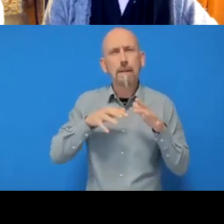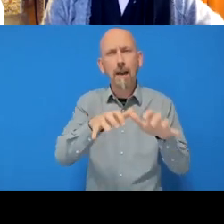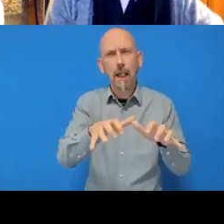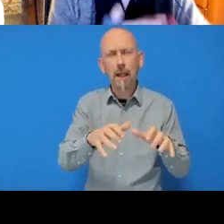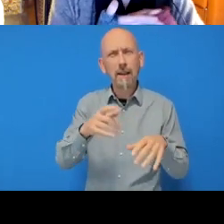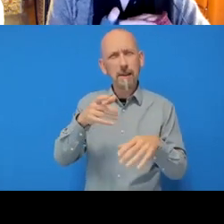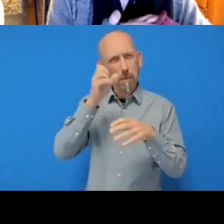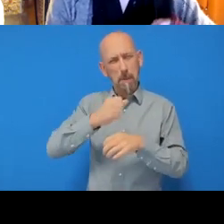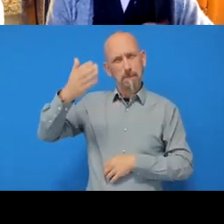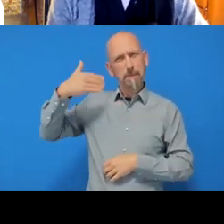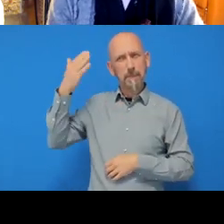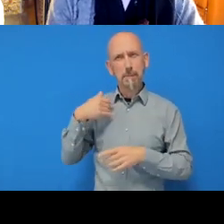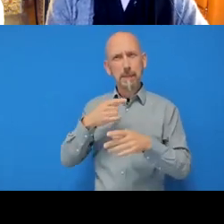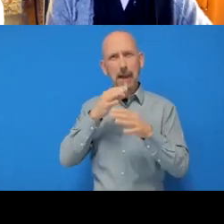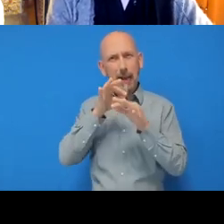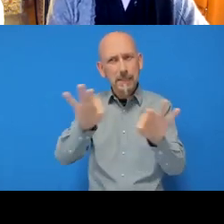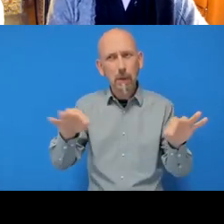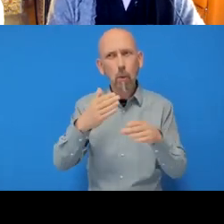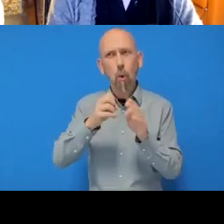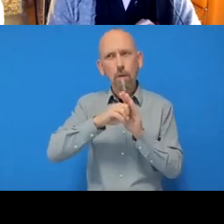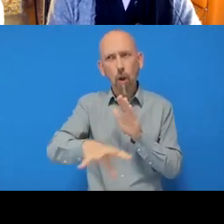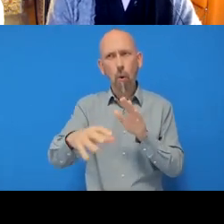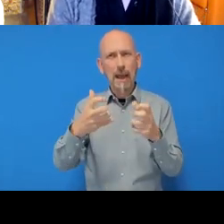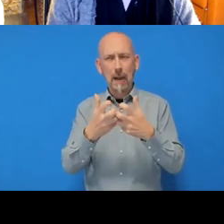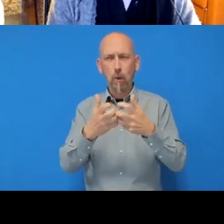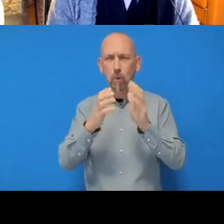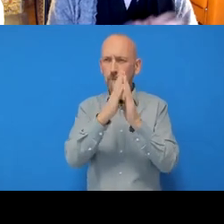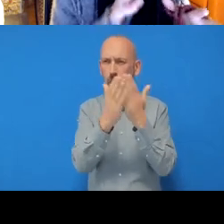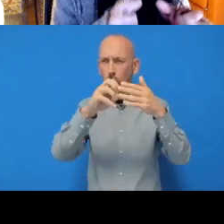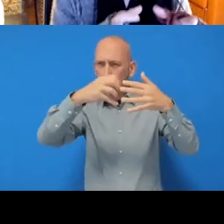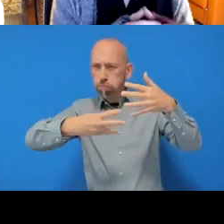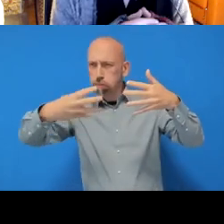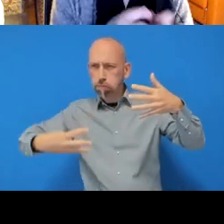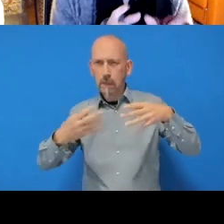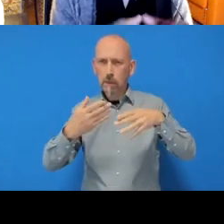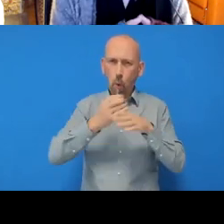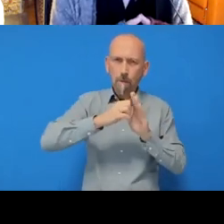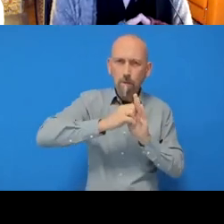how you organise your files, if we think about that, we combine that with an R Project file,